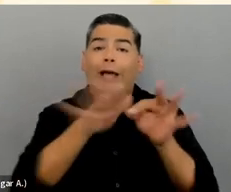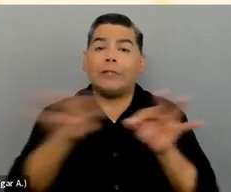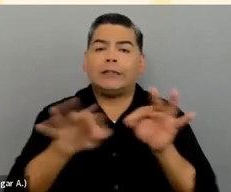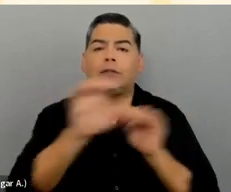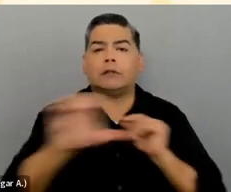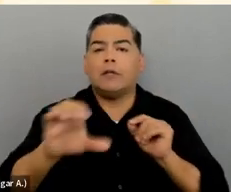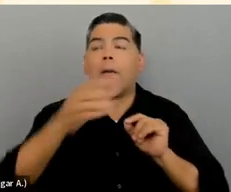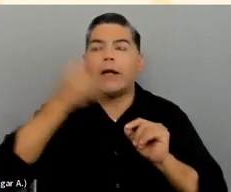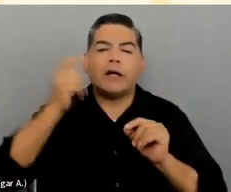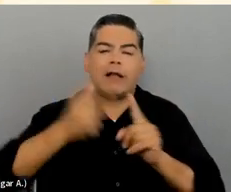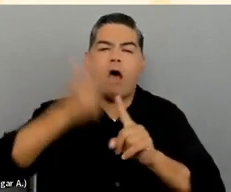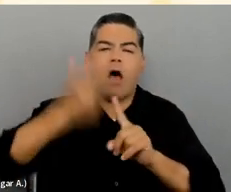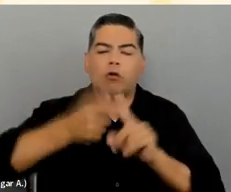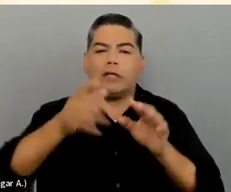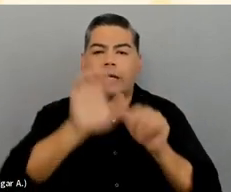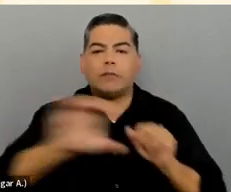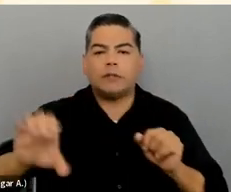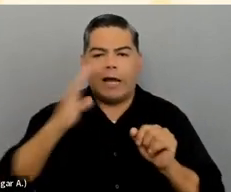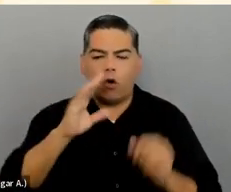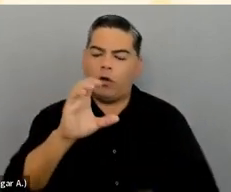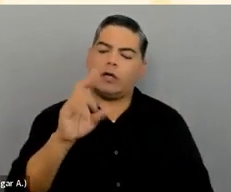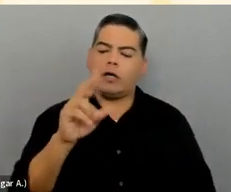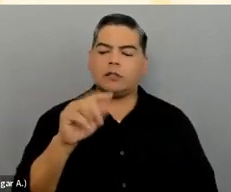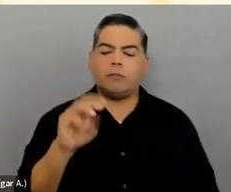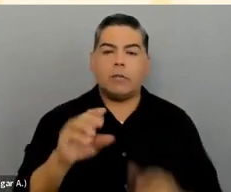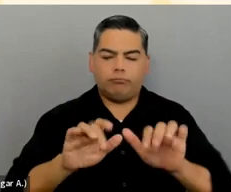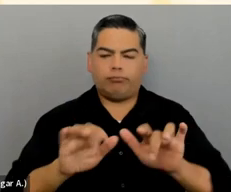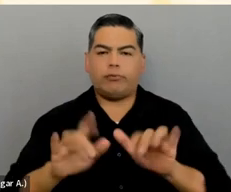I know custom captions are the best, but a lot of clients aren't going to do it.